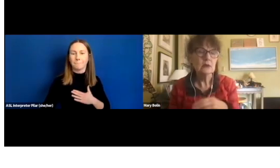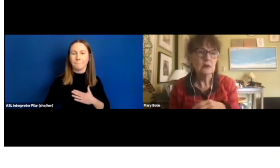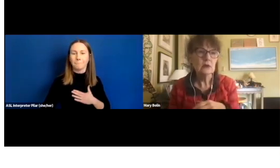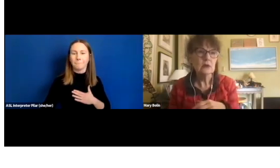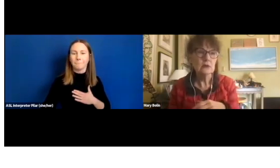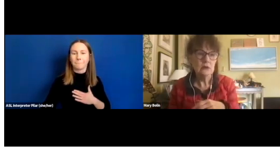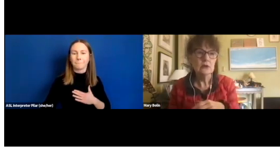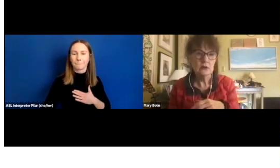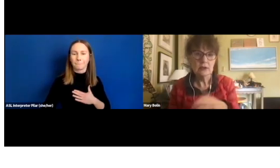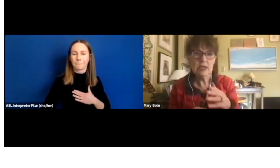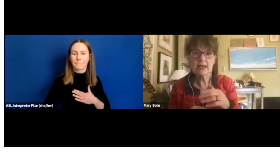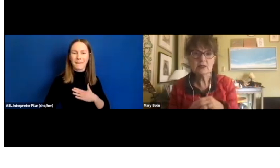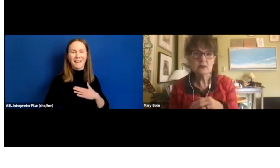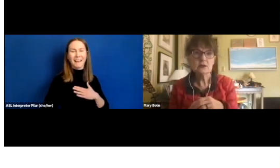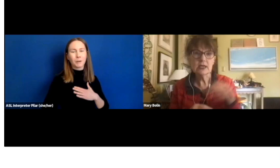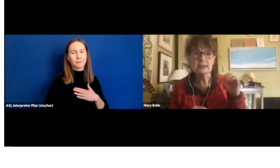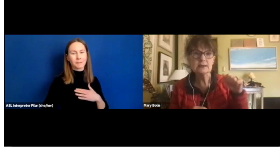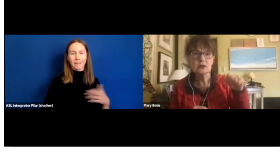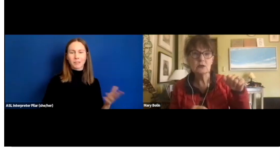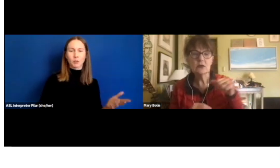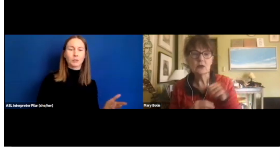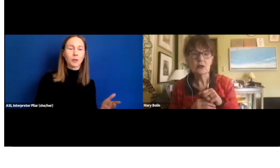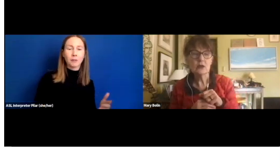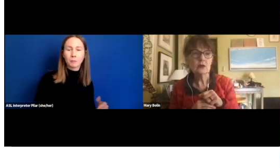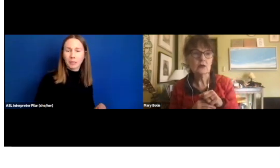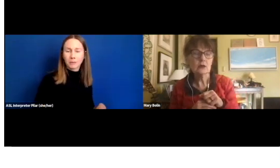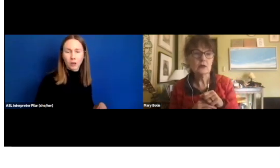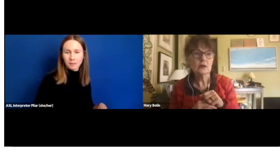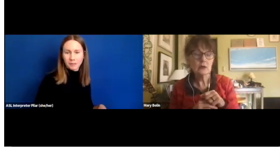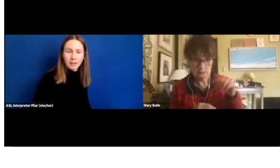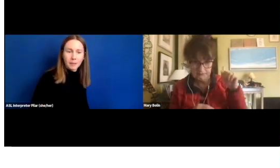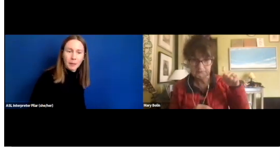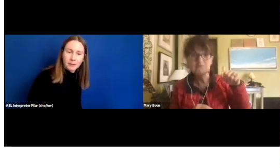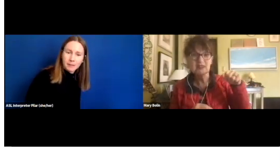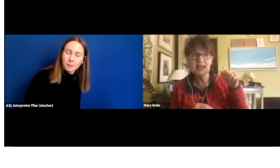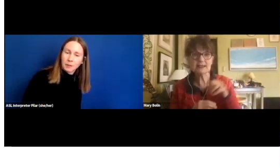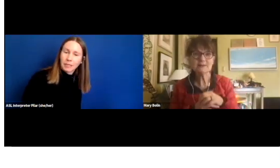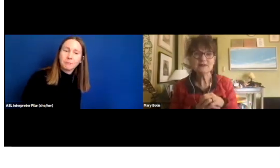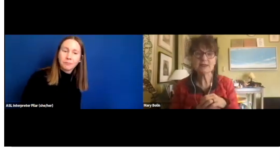Yes, I don't have slides but I do have plenty of comments to say about accessibility.